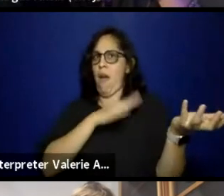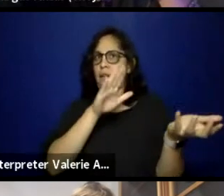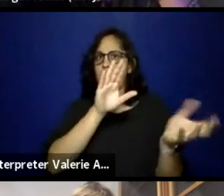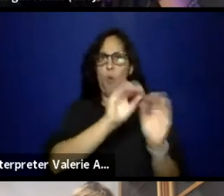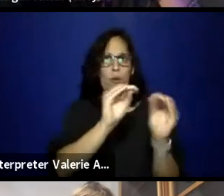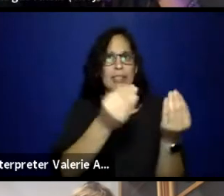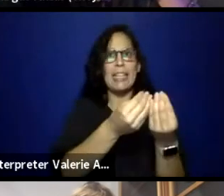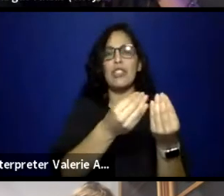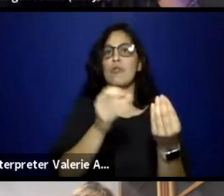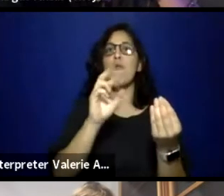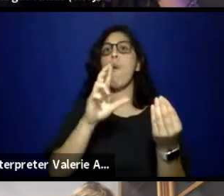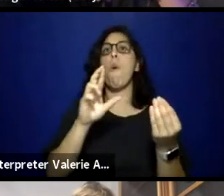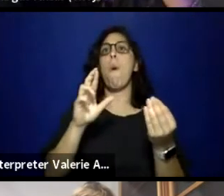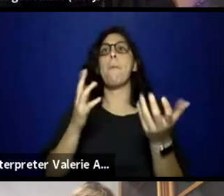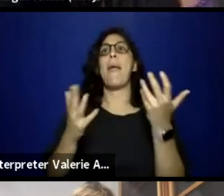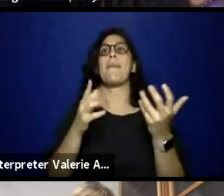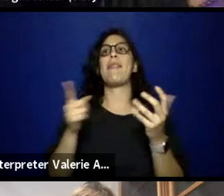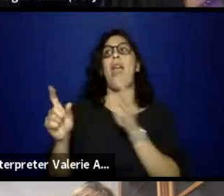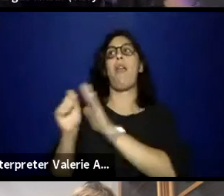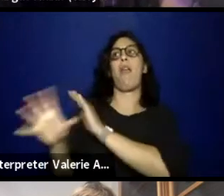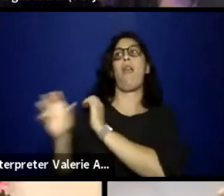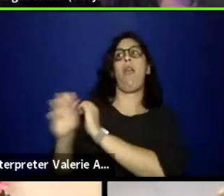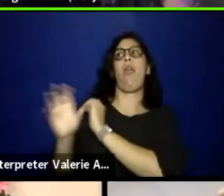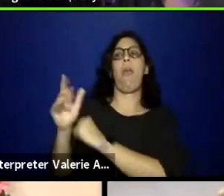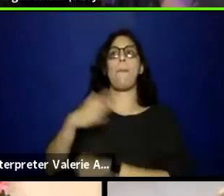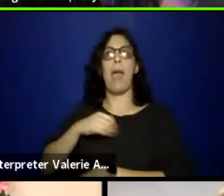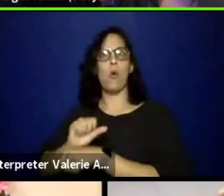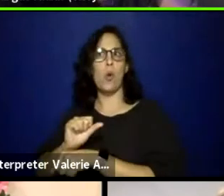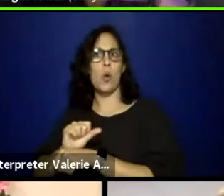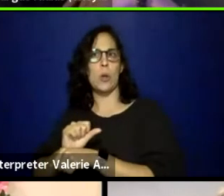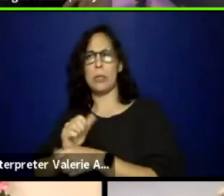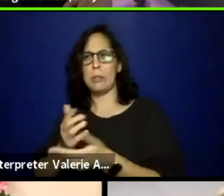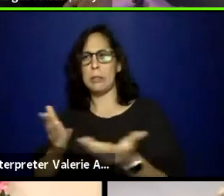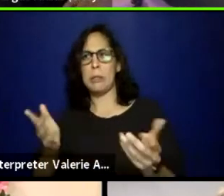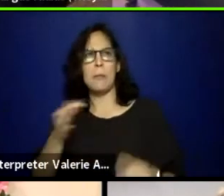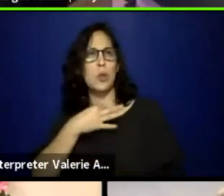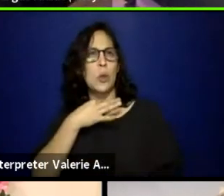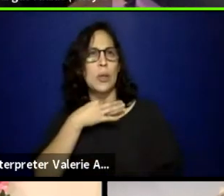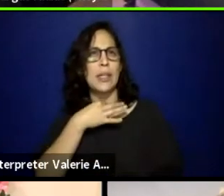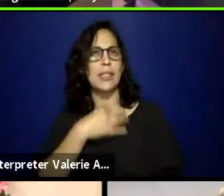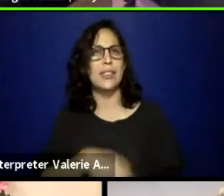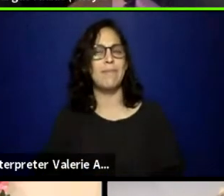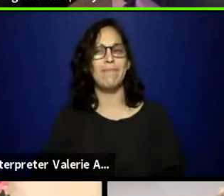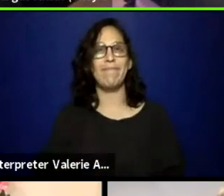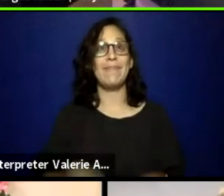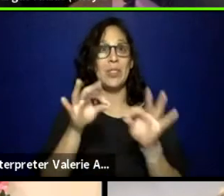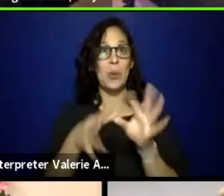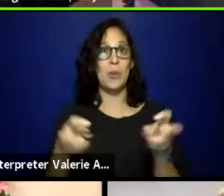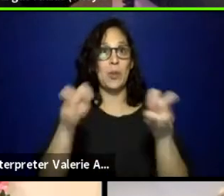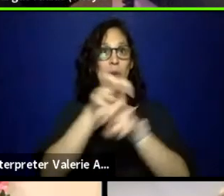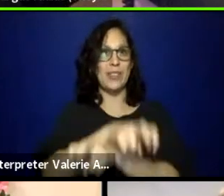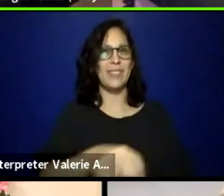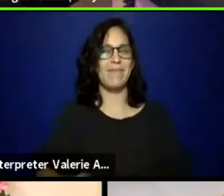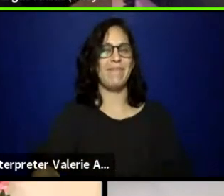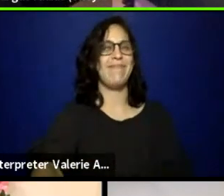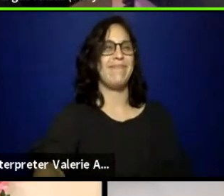for a wider audience? You know, usually it's a no for me, because it's,